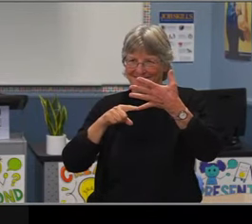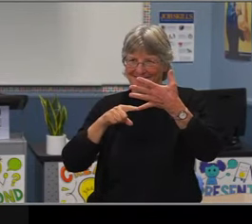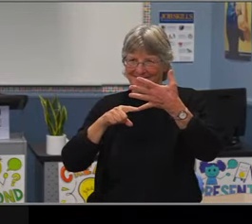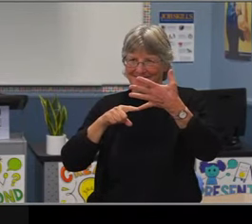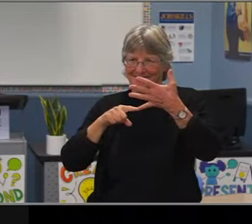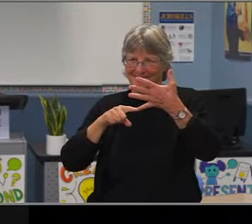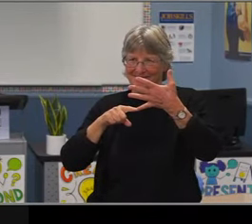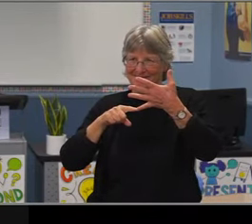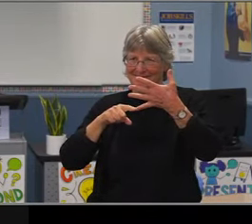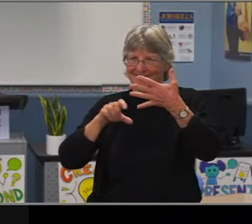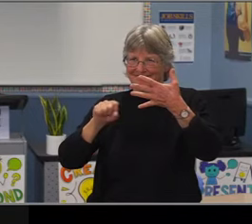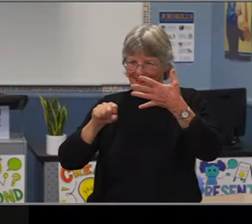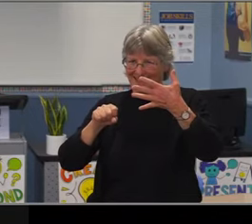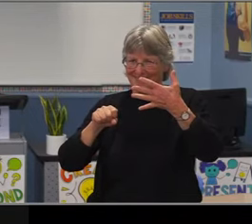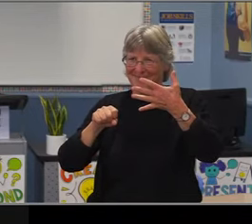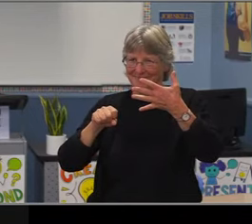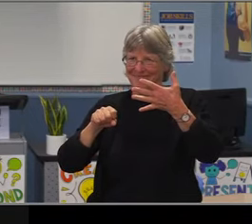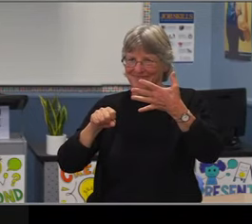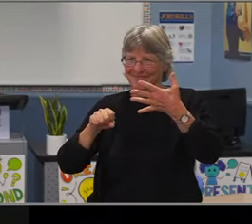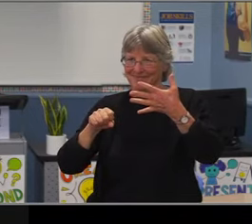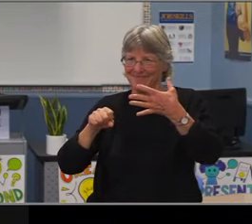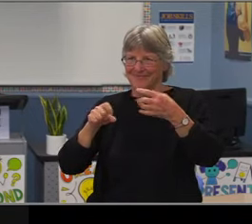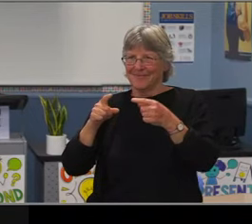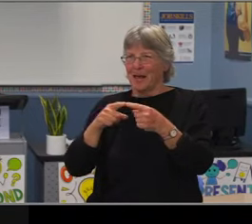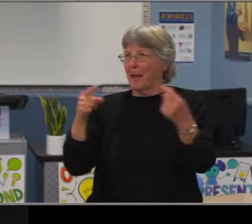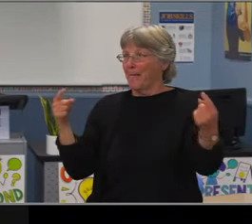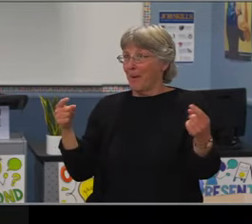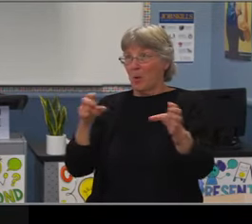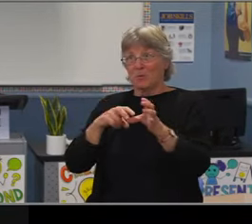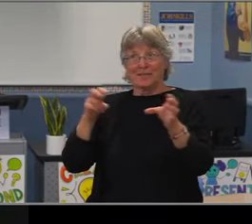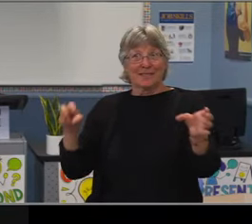So I just wanted to comment on that. Thank you, Dr. Williams,